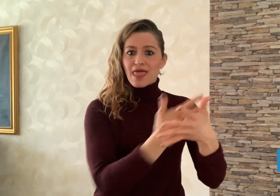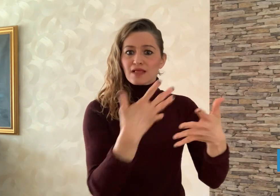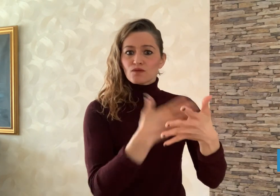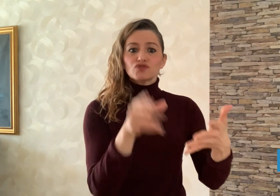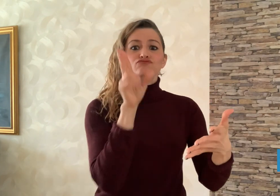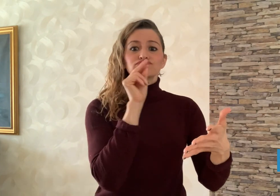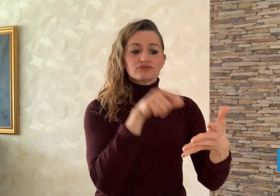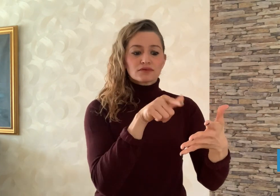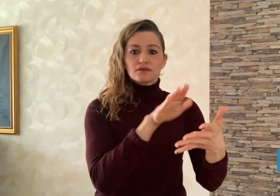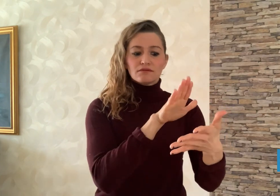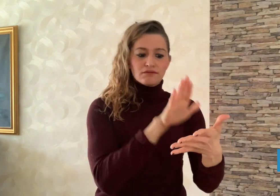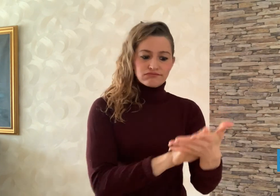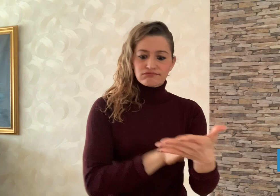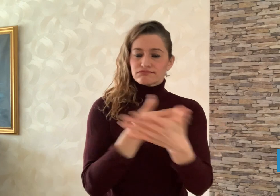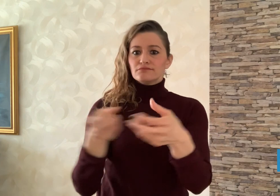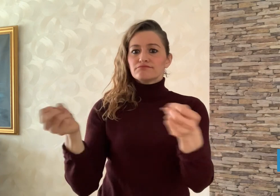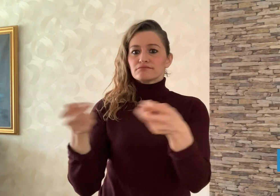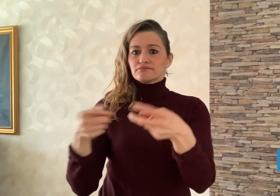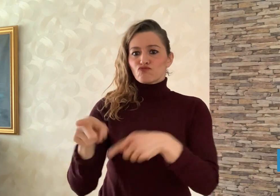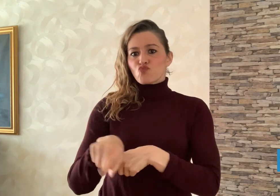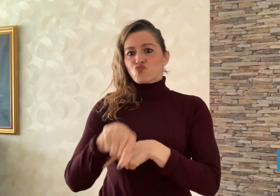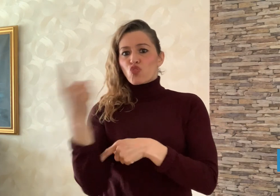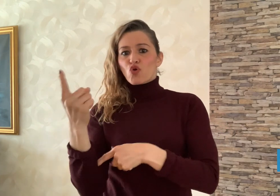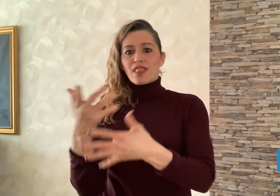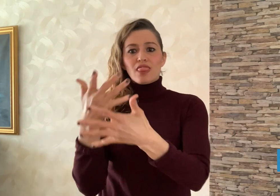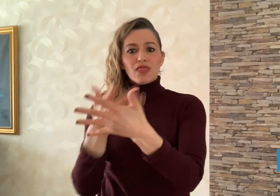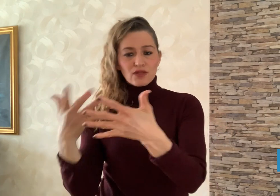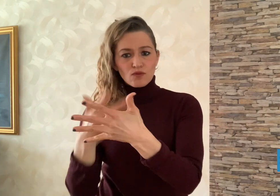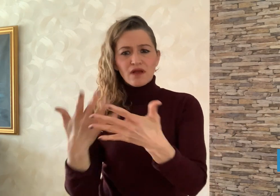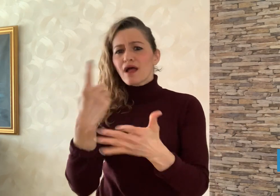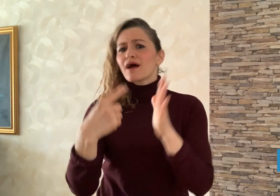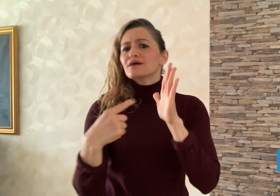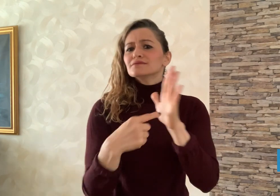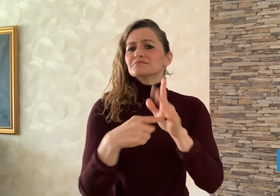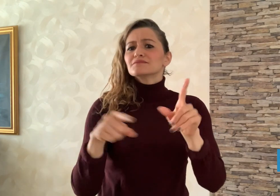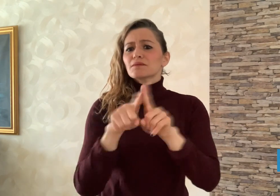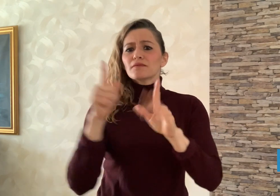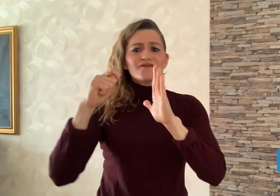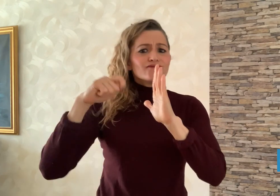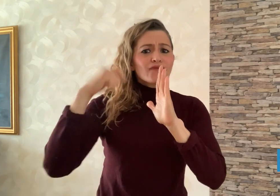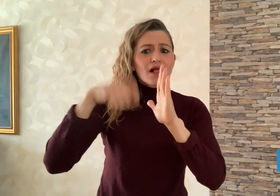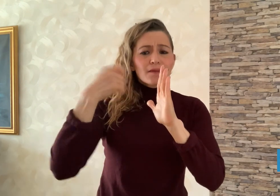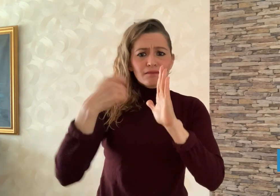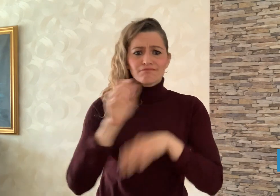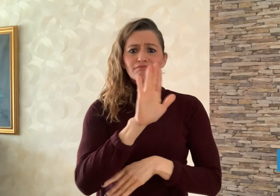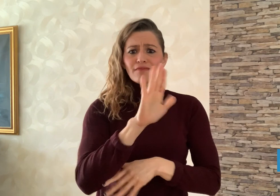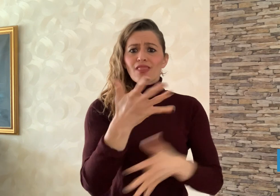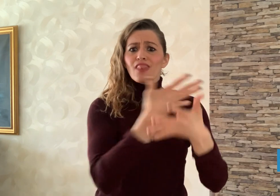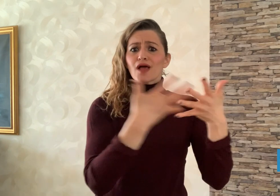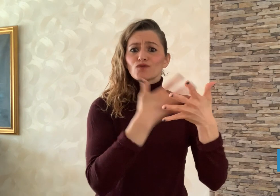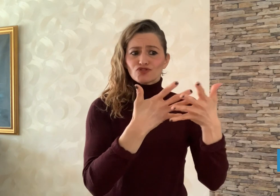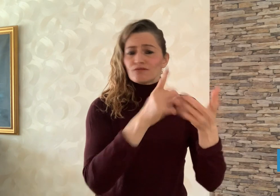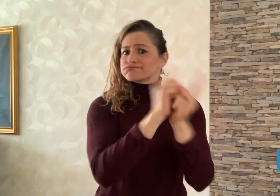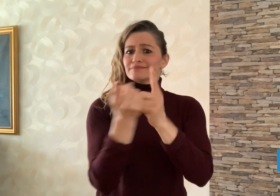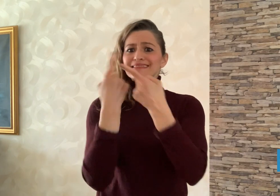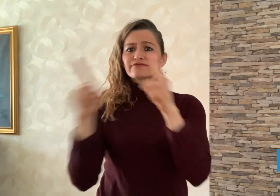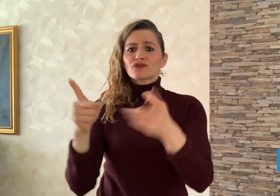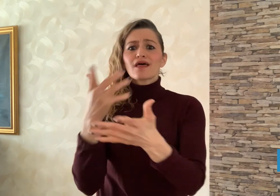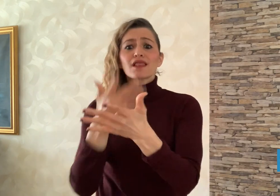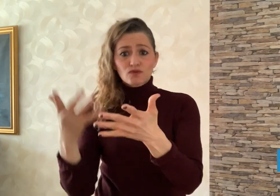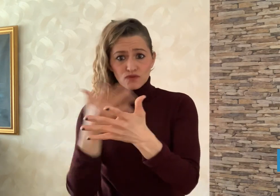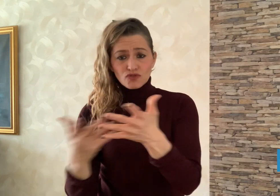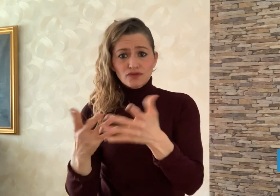from one language to another, as those in foreign movies,